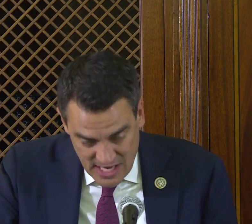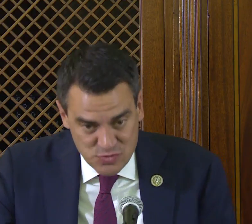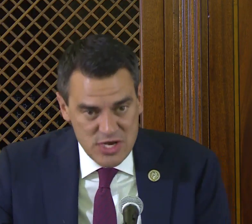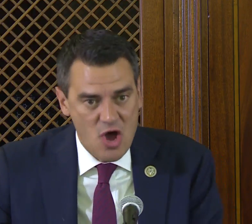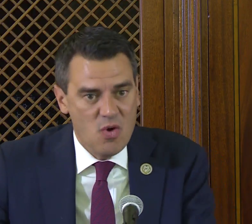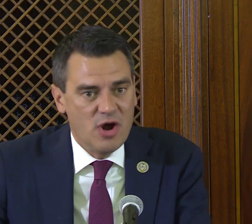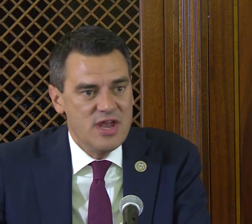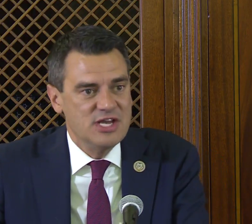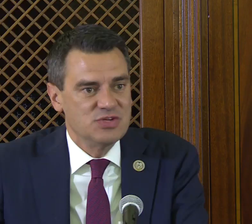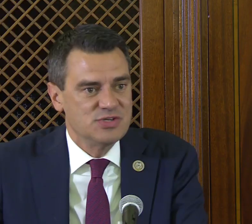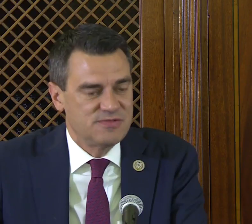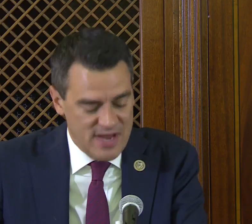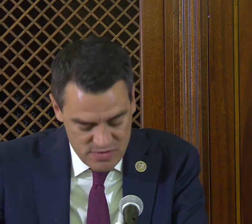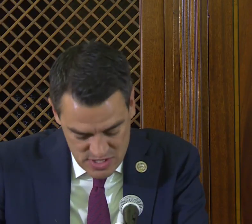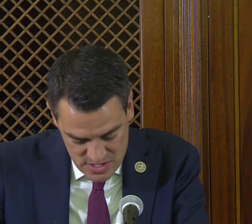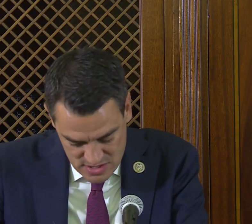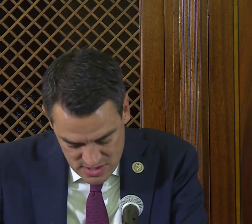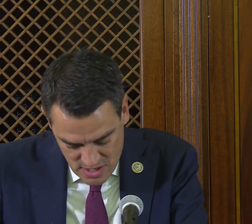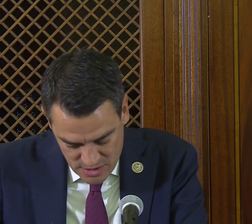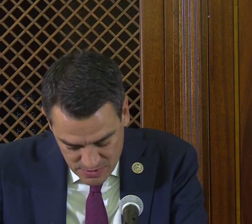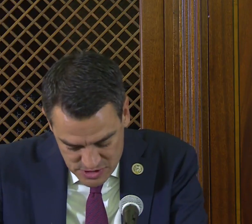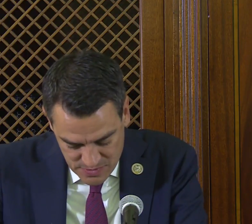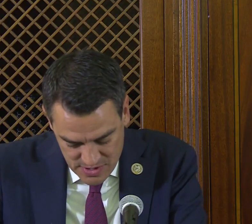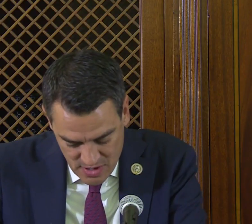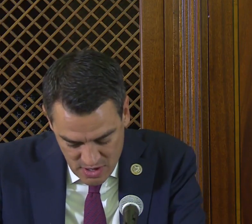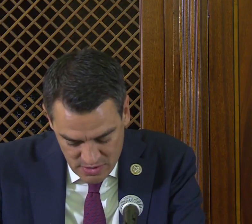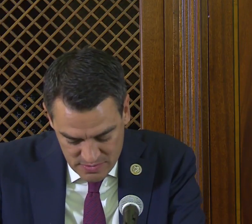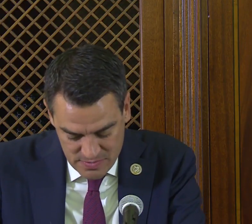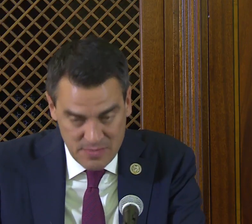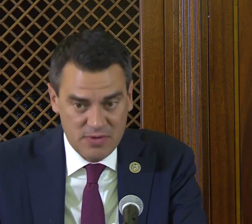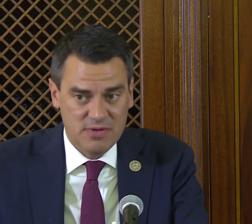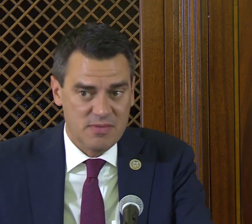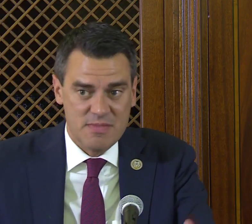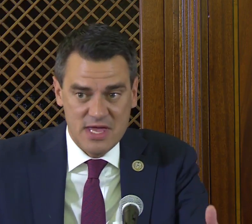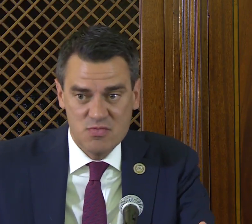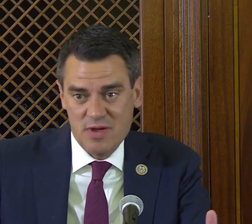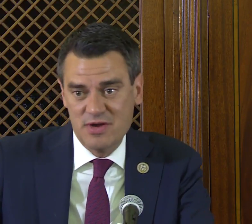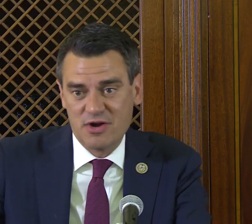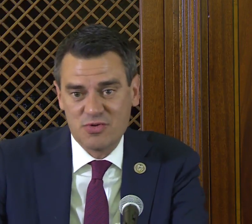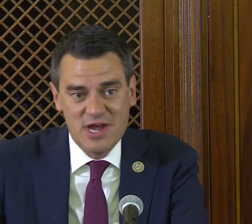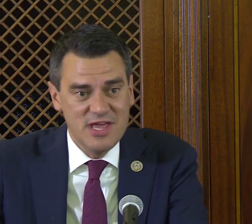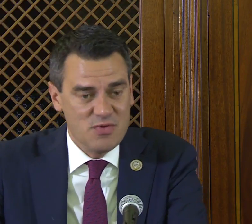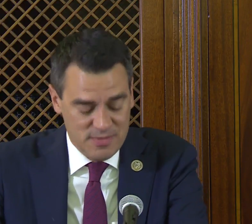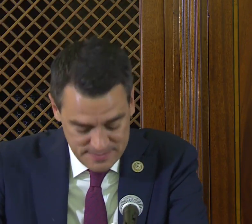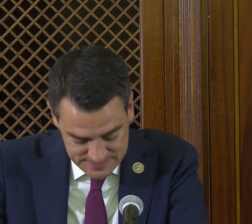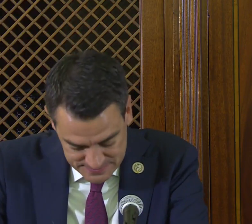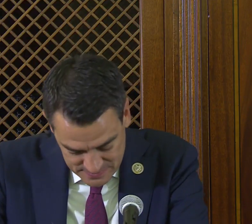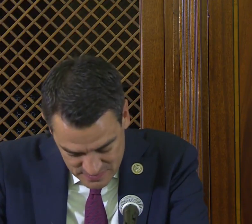As we know, our nation was founded on the principle that all people, men, women, are created equal.